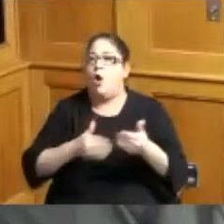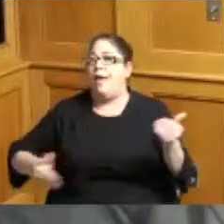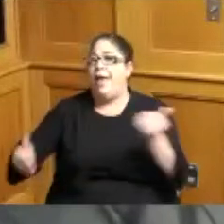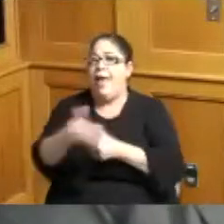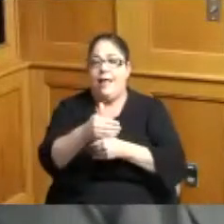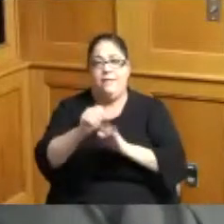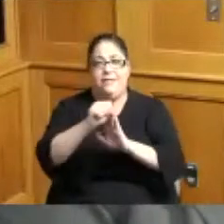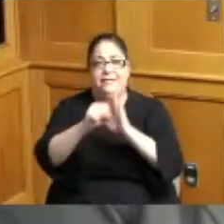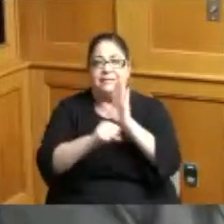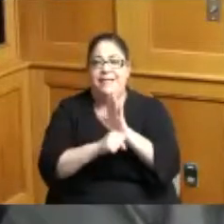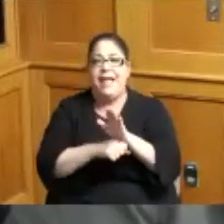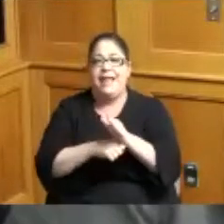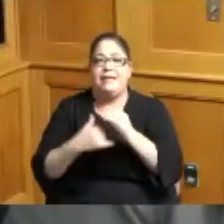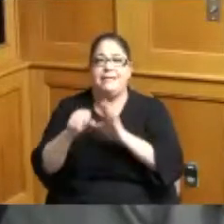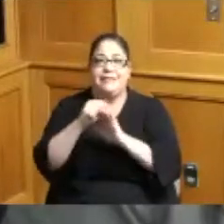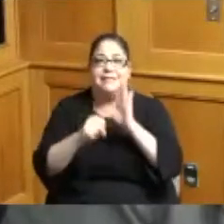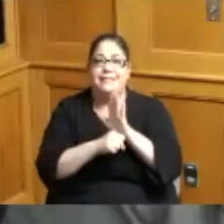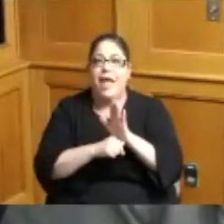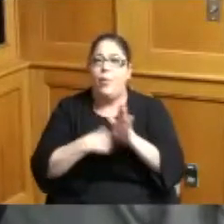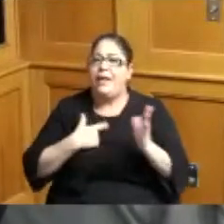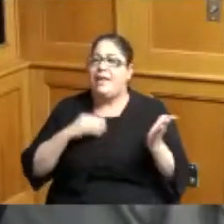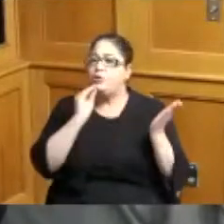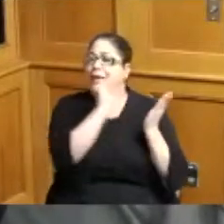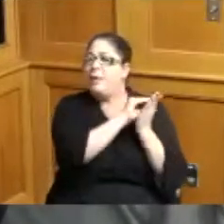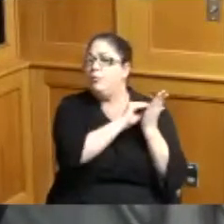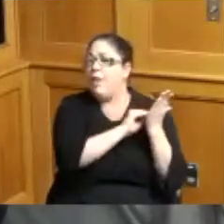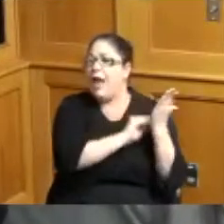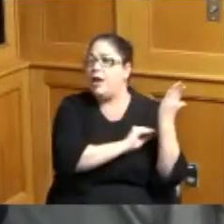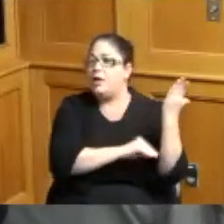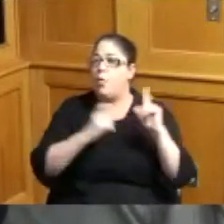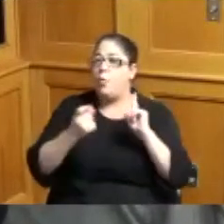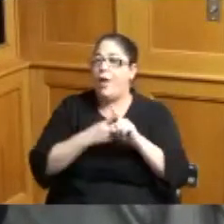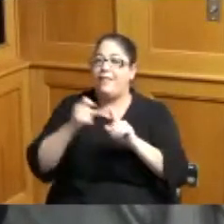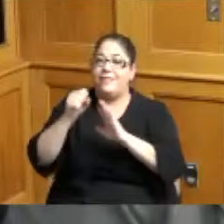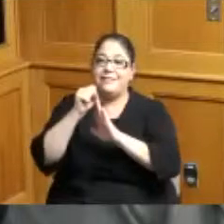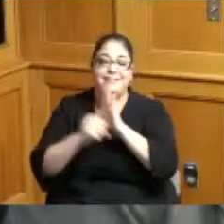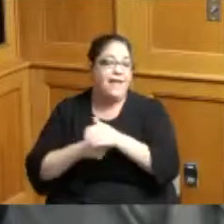following Hamilton County I think we need to keep a record of when the state follows Hamilton County